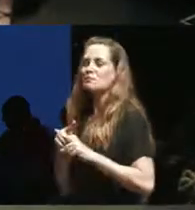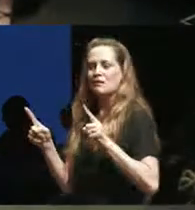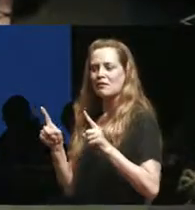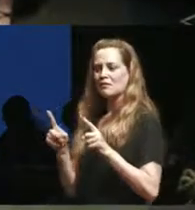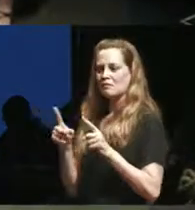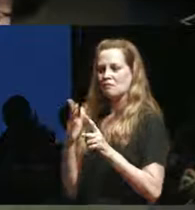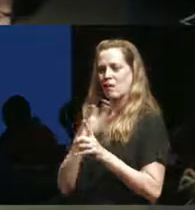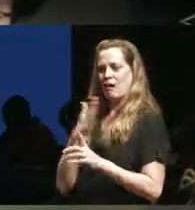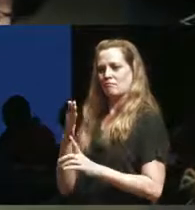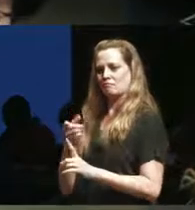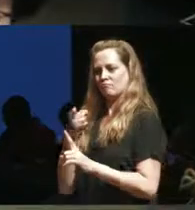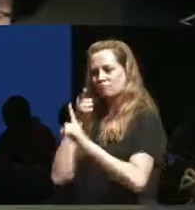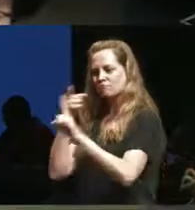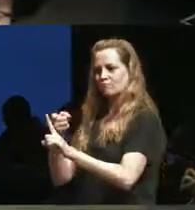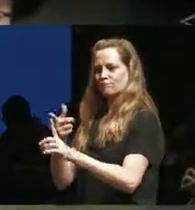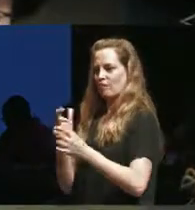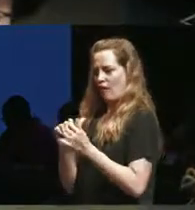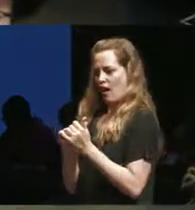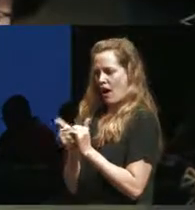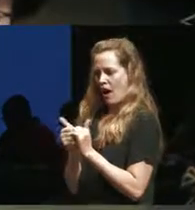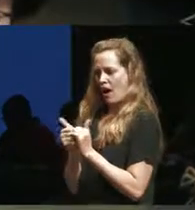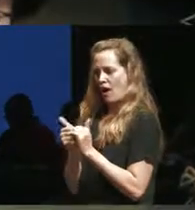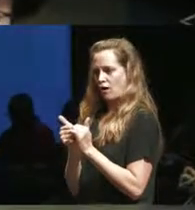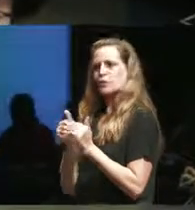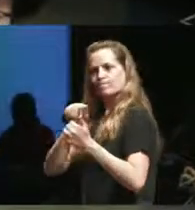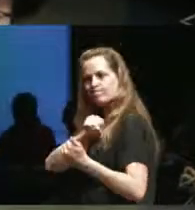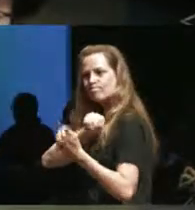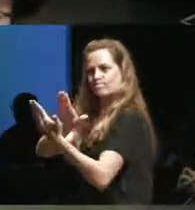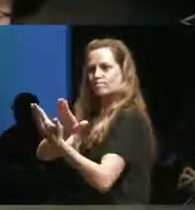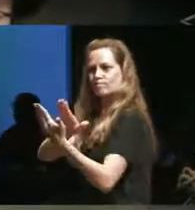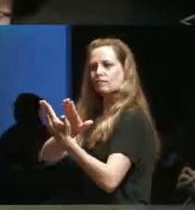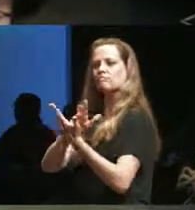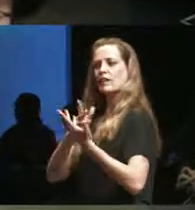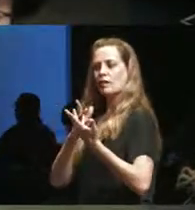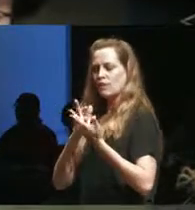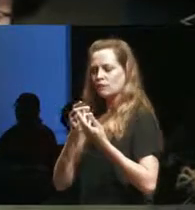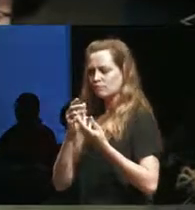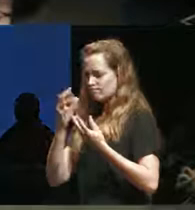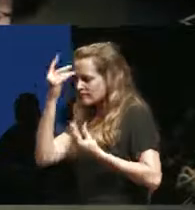intentionally engaging with how we explore aesthetic and how we explore